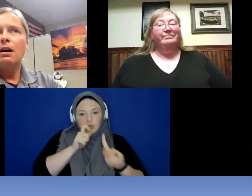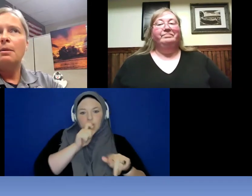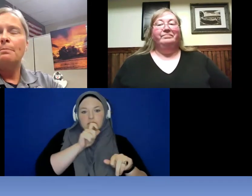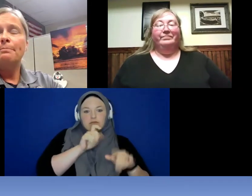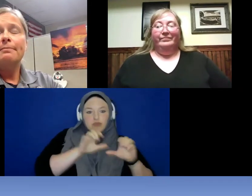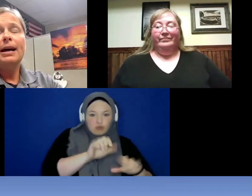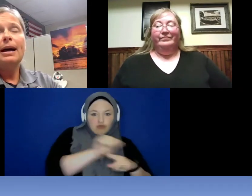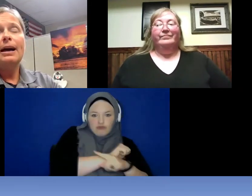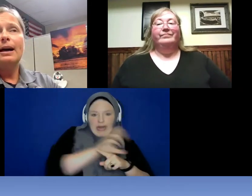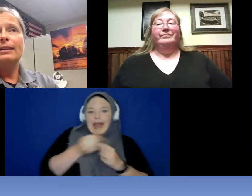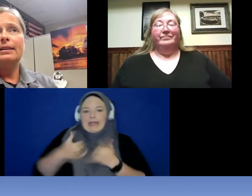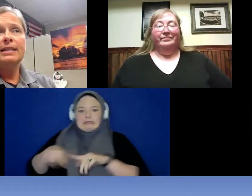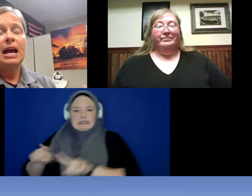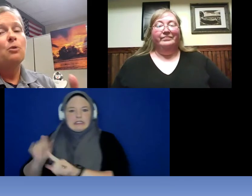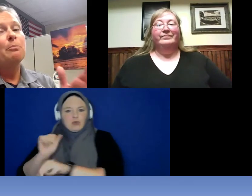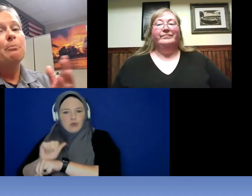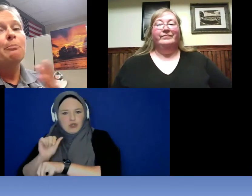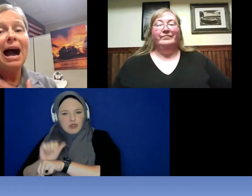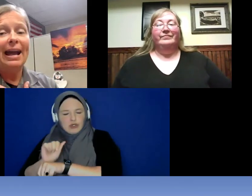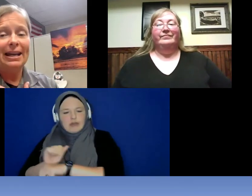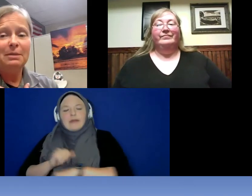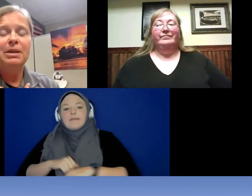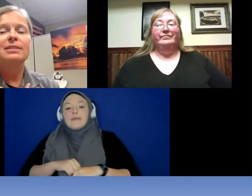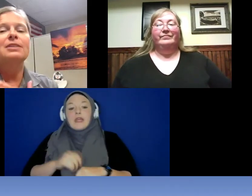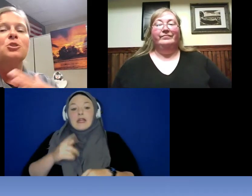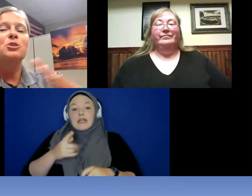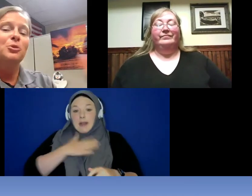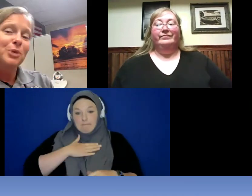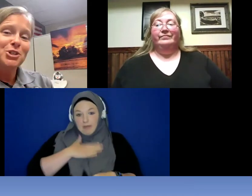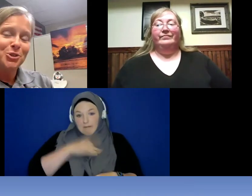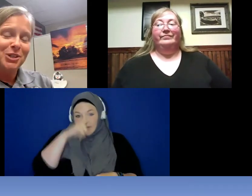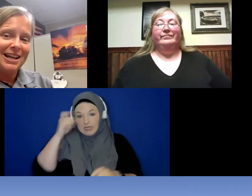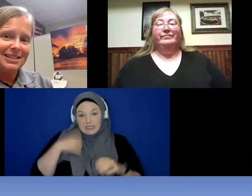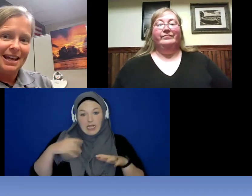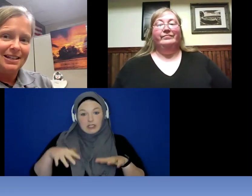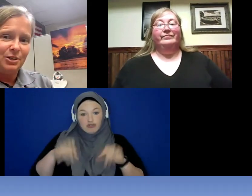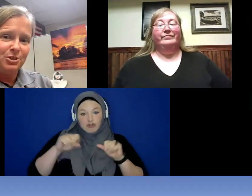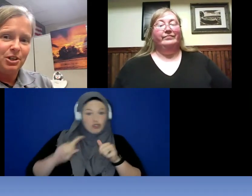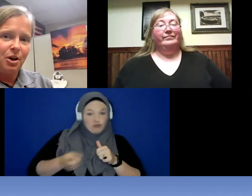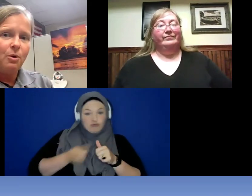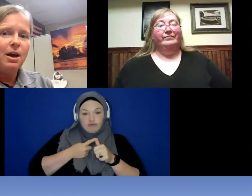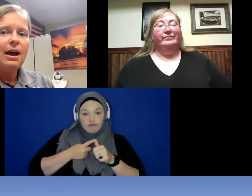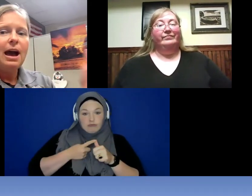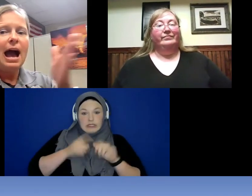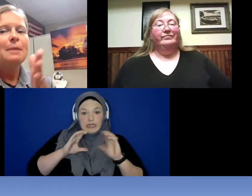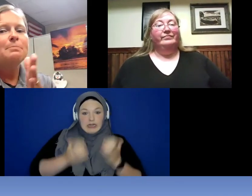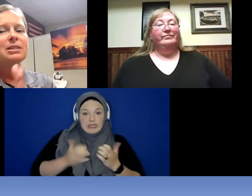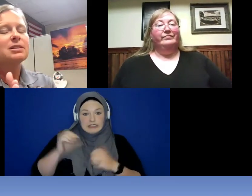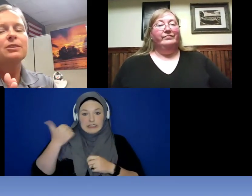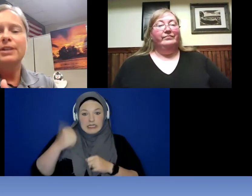Now, mine because I took the original class ten years ago, I am considered